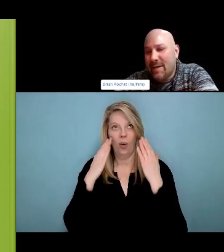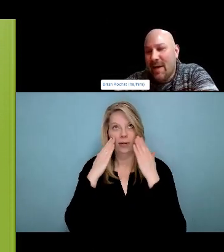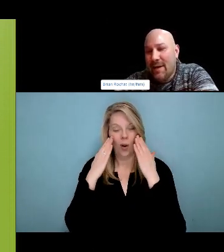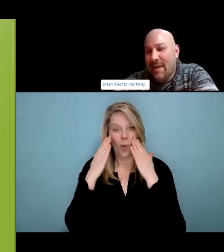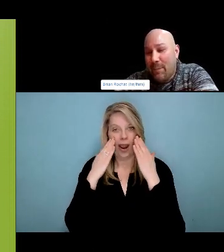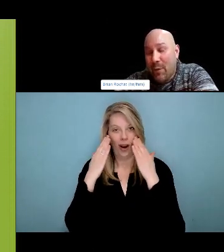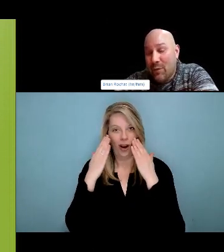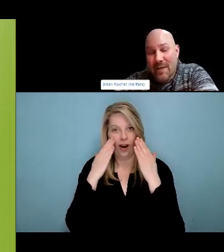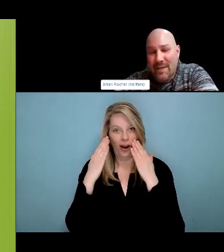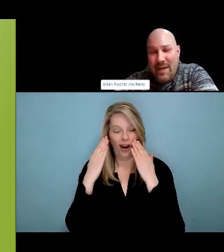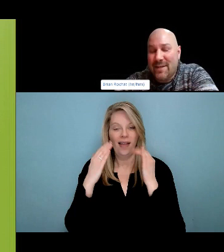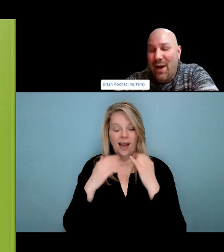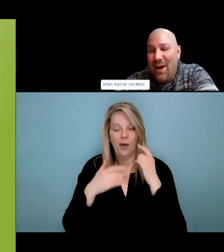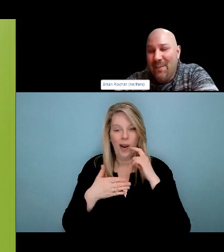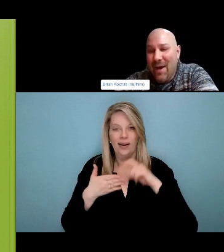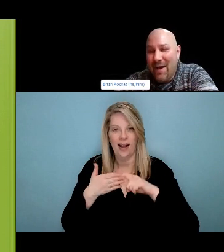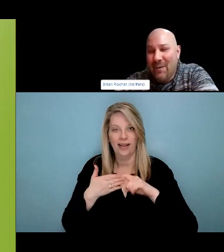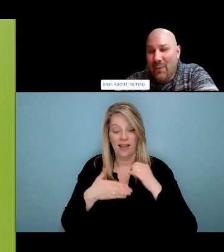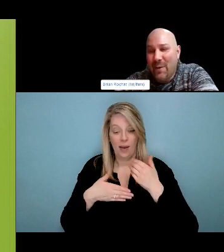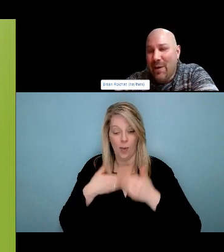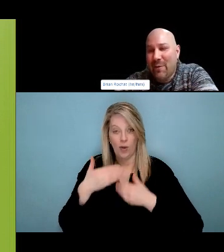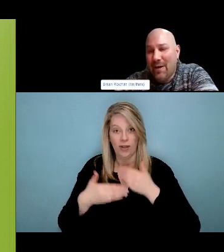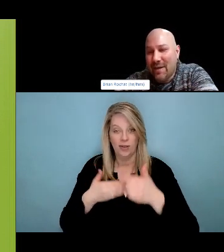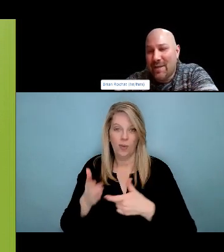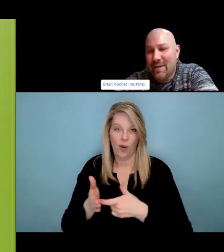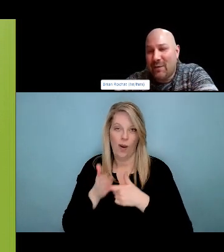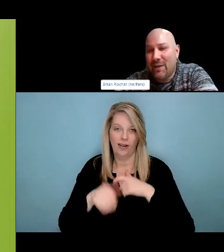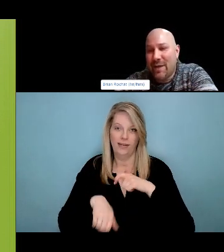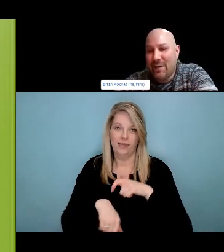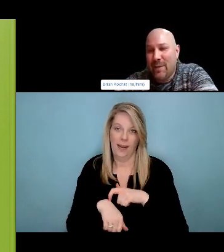cultural safety training. What does it mean for spaces to actually be